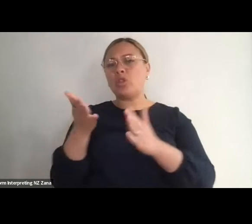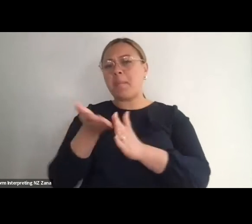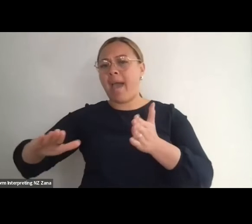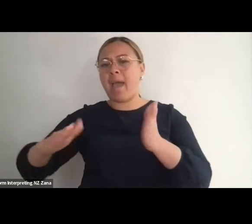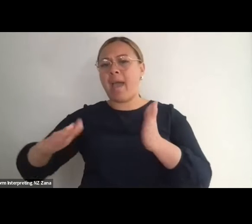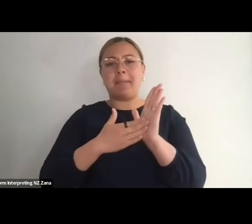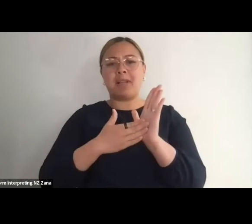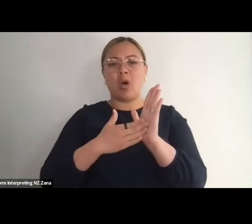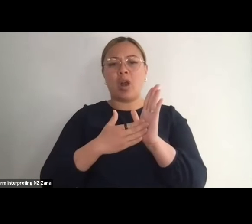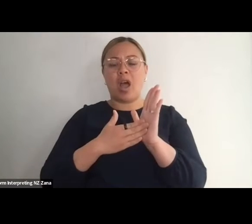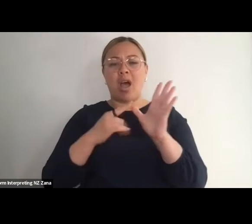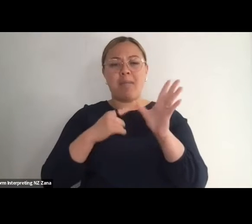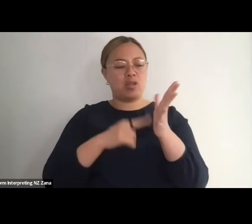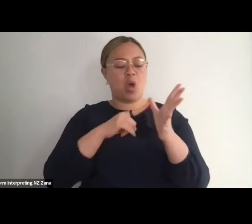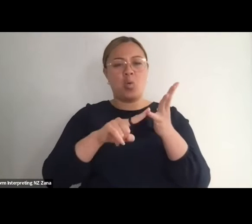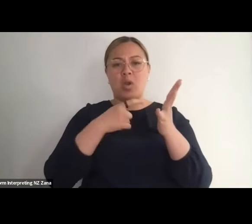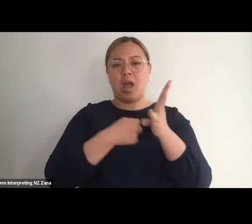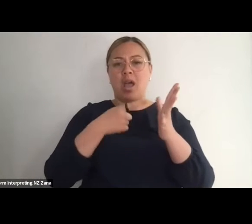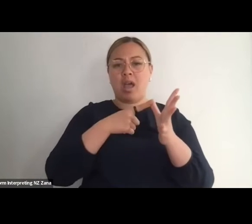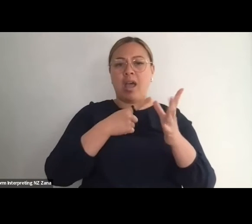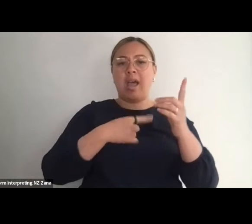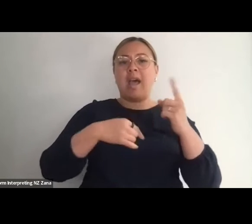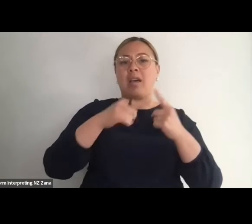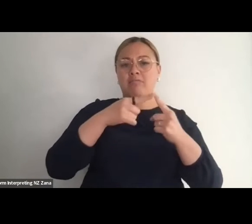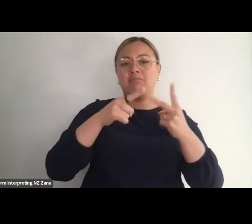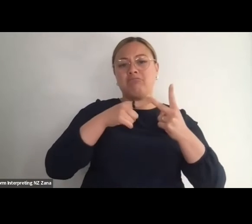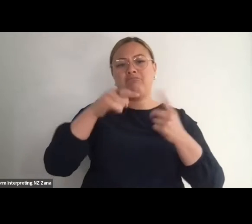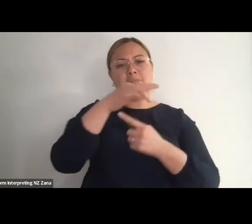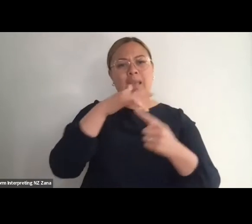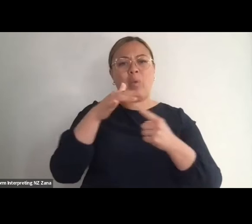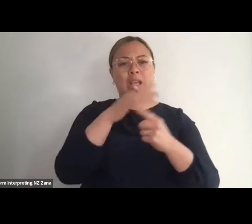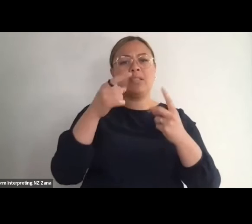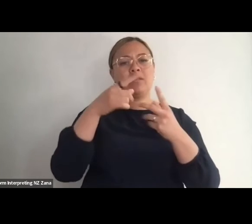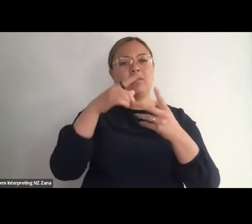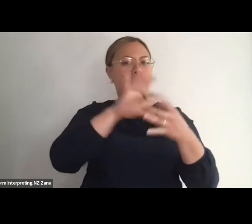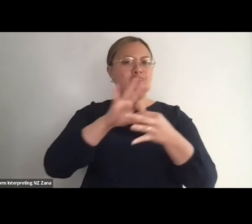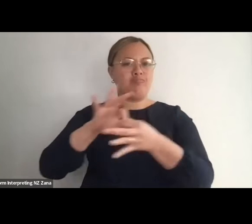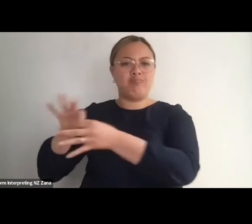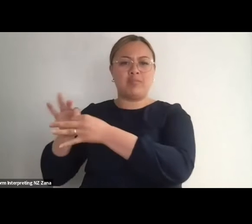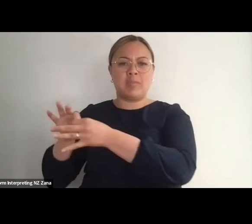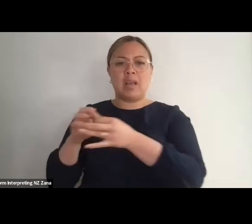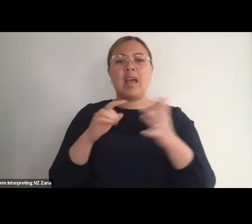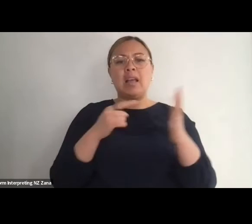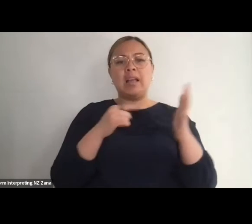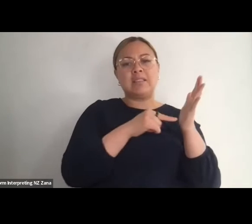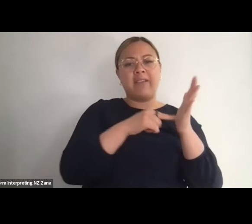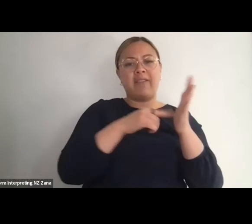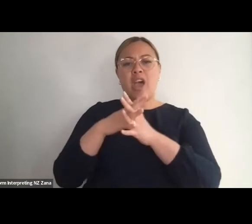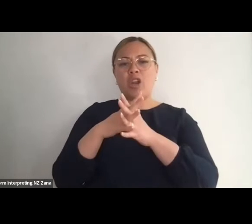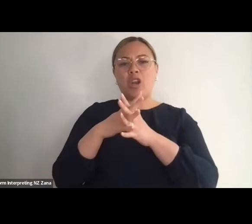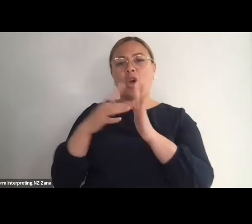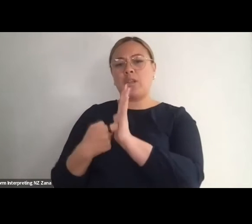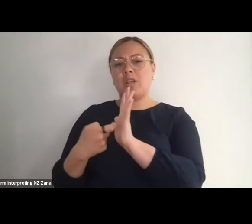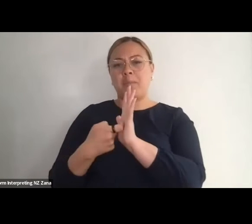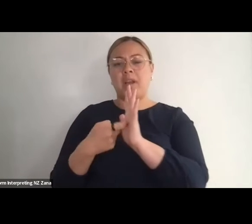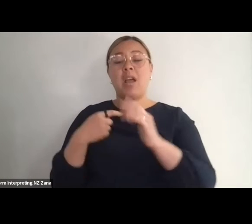Ngāti Rua, e te whānau Ruataupare . My biculturalism is really important, and what we're sharing today